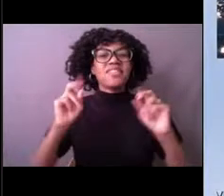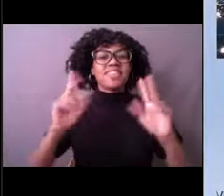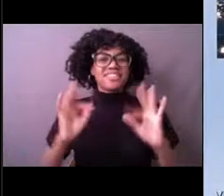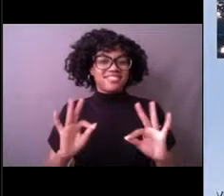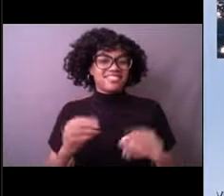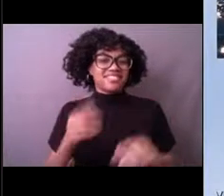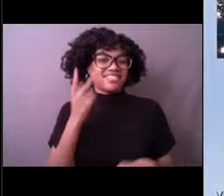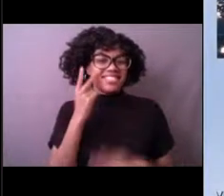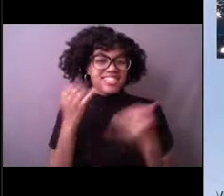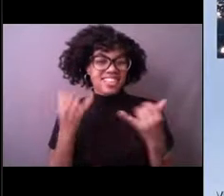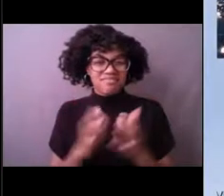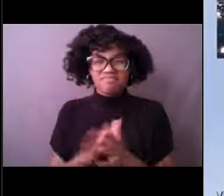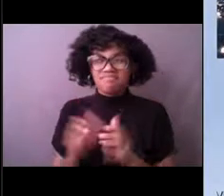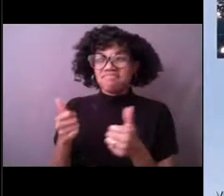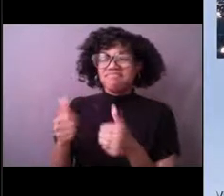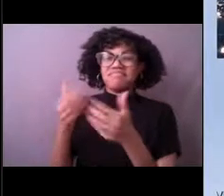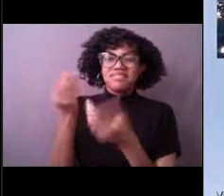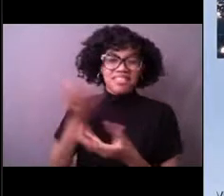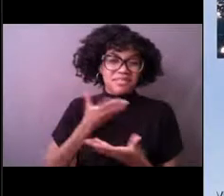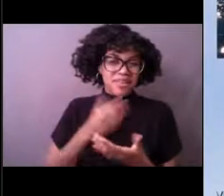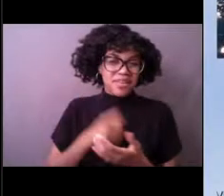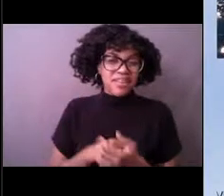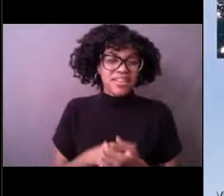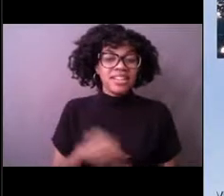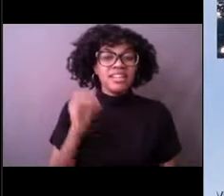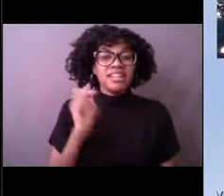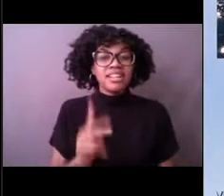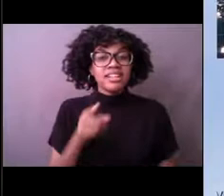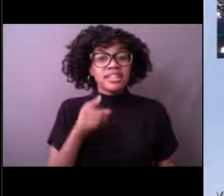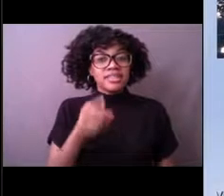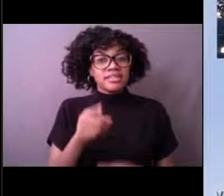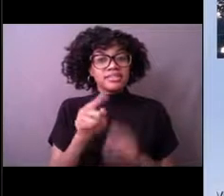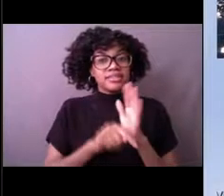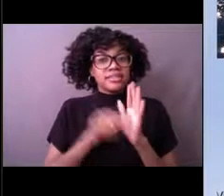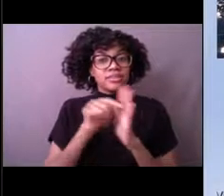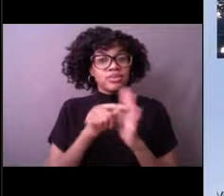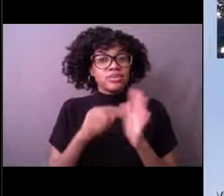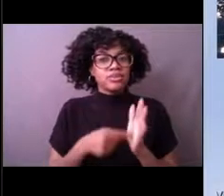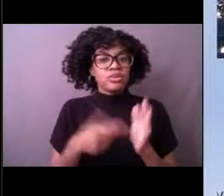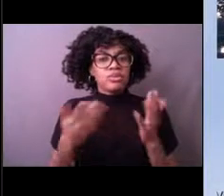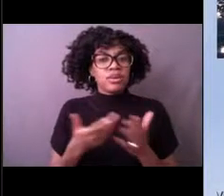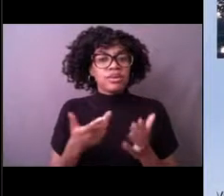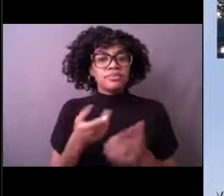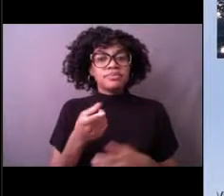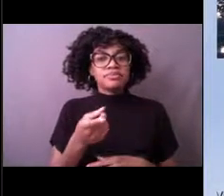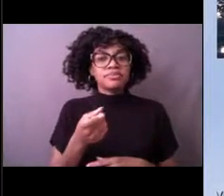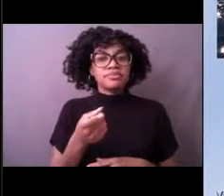Fantastic, thanks Nicole. So this animation shows that there's some kind of seismic event,